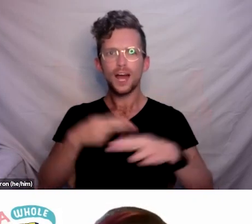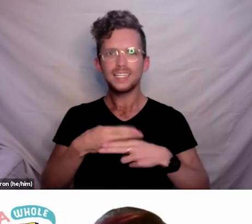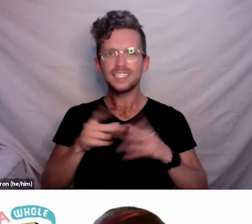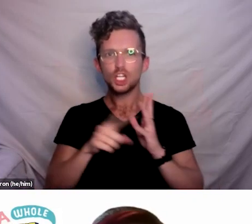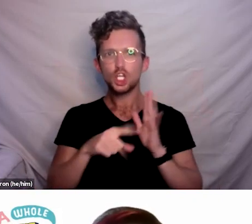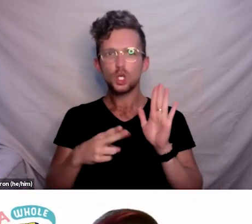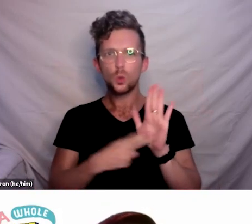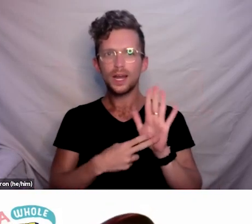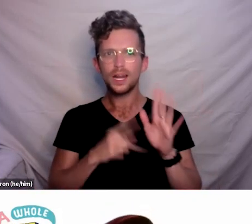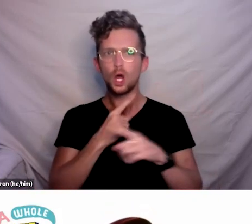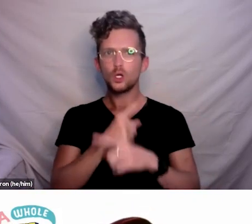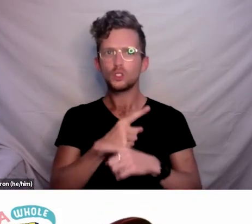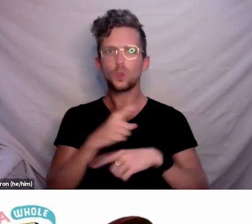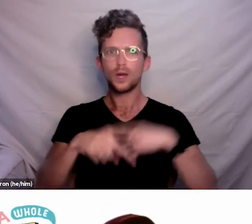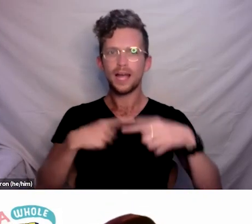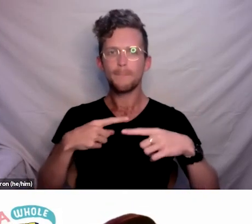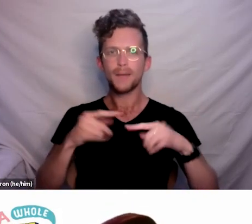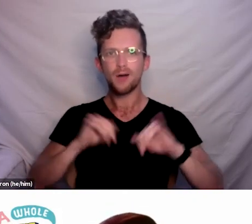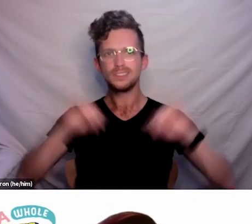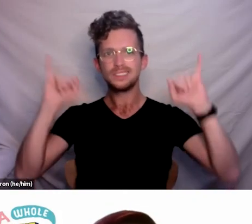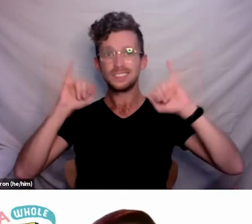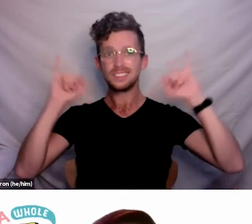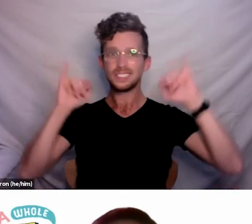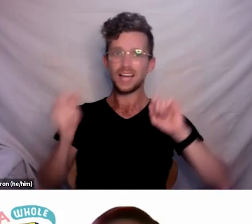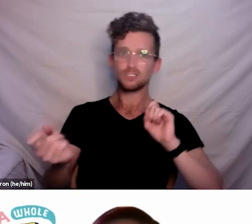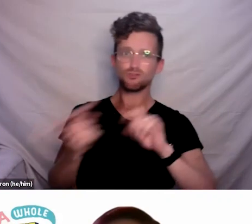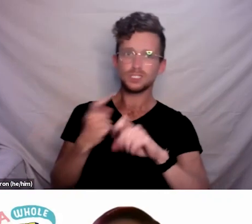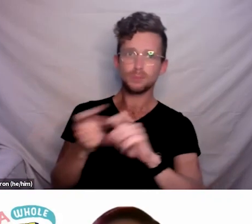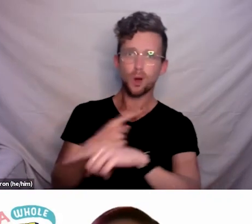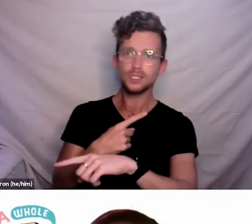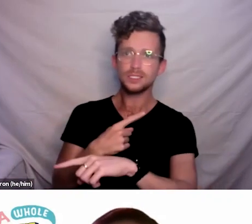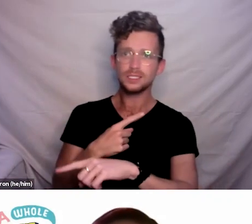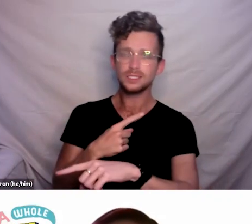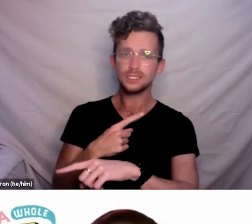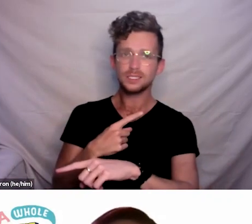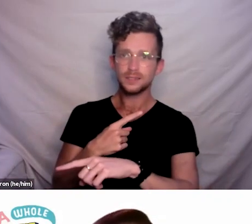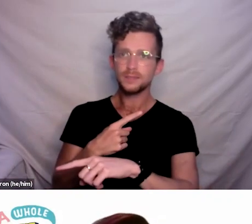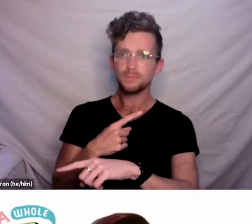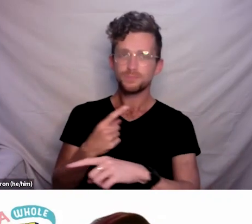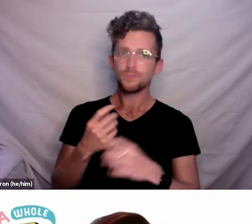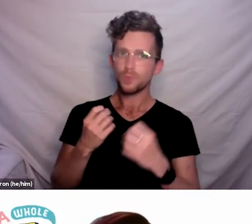disaster responses. And so there’s some great people to follow up with